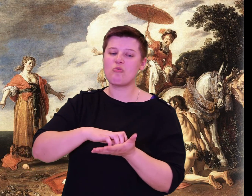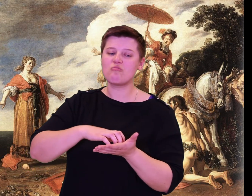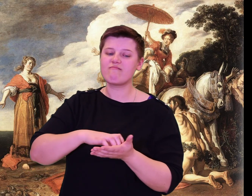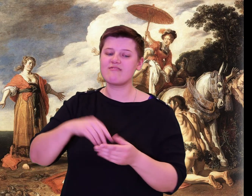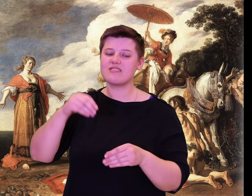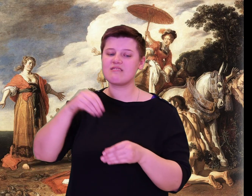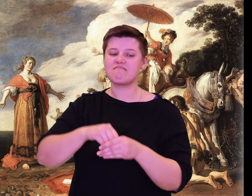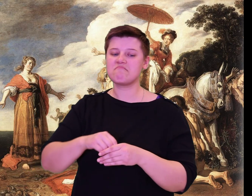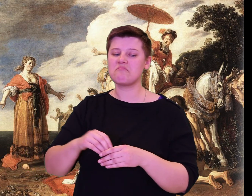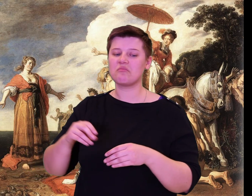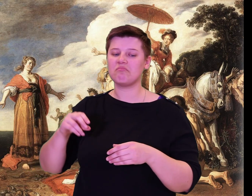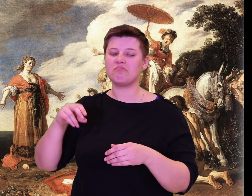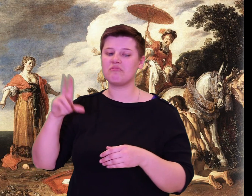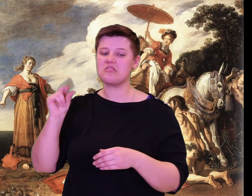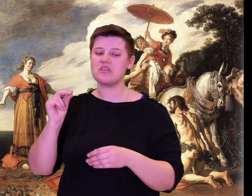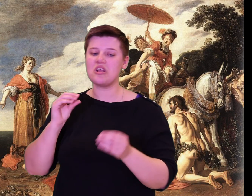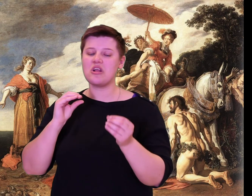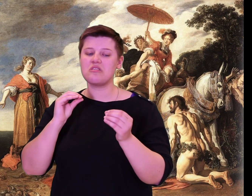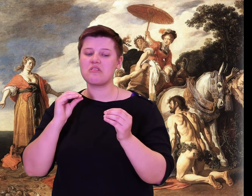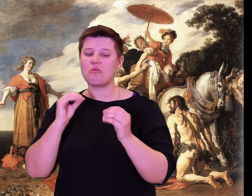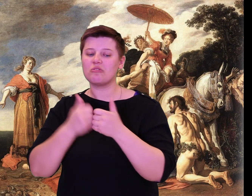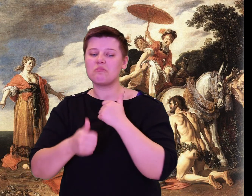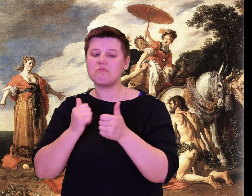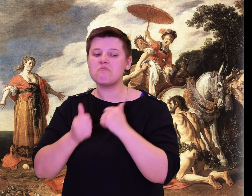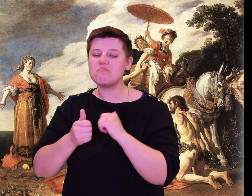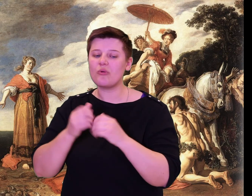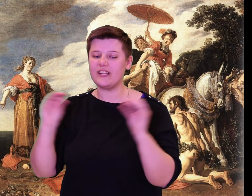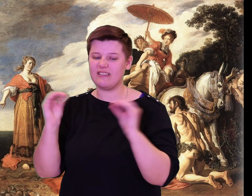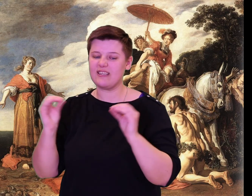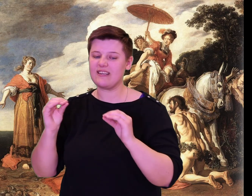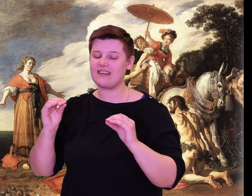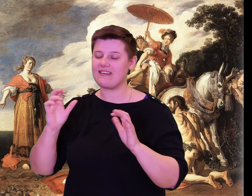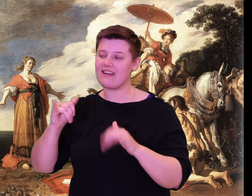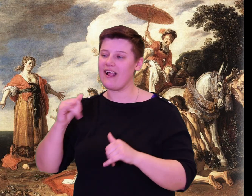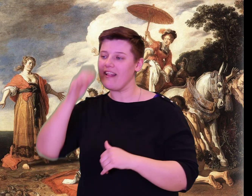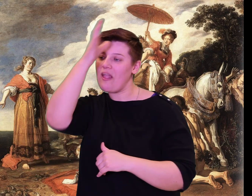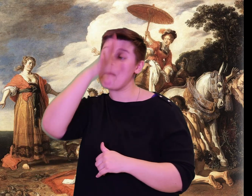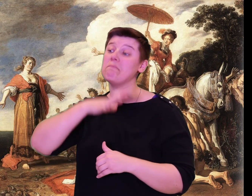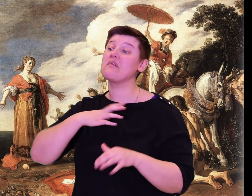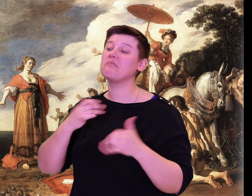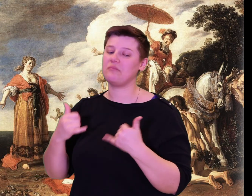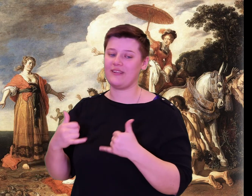except Laodamas: he is my host.